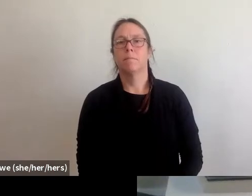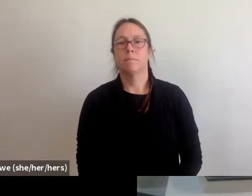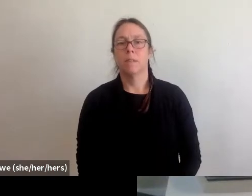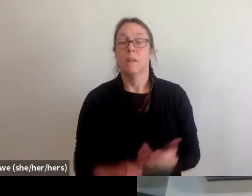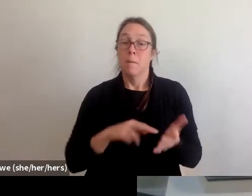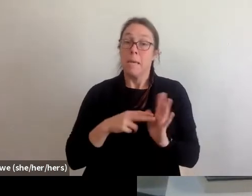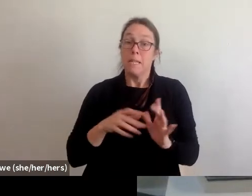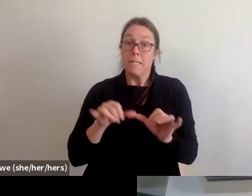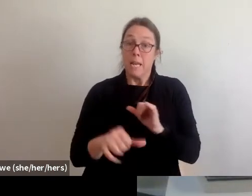for staying in that hotel.